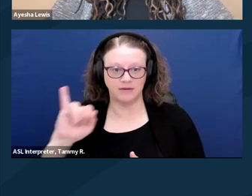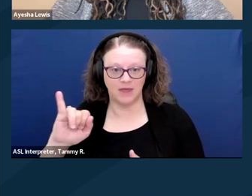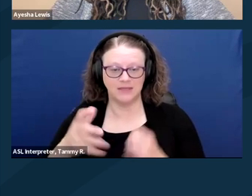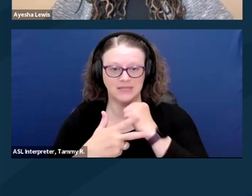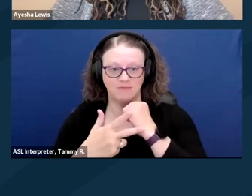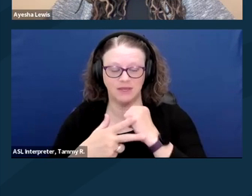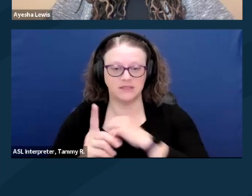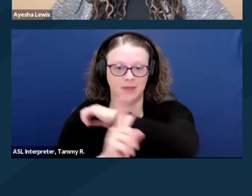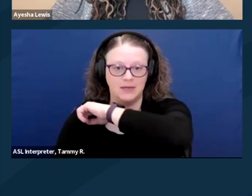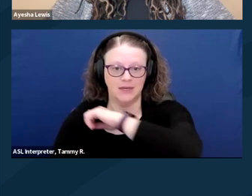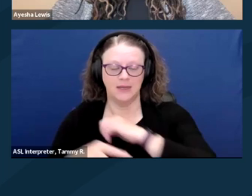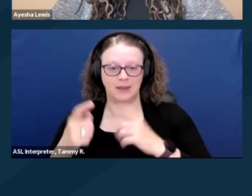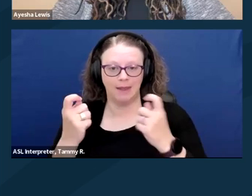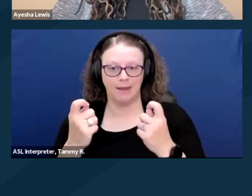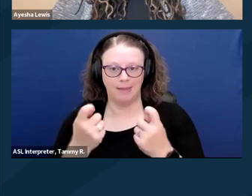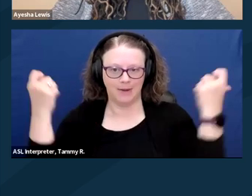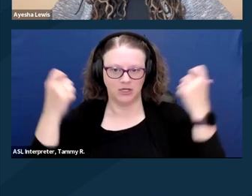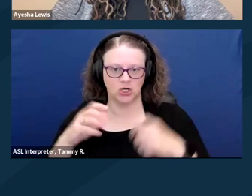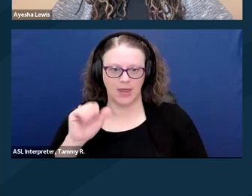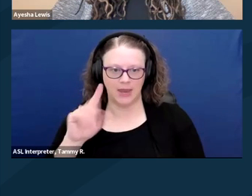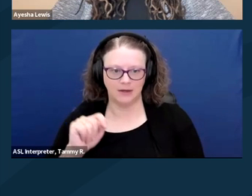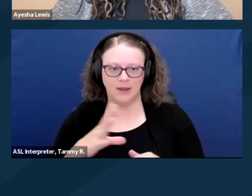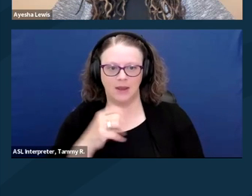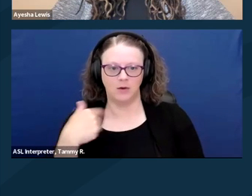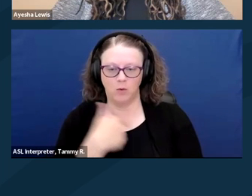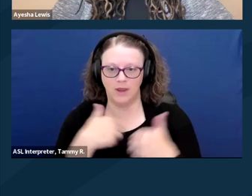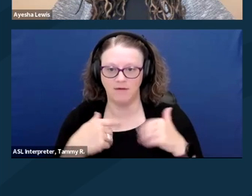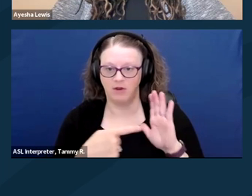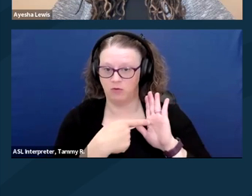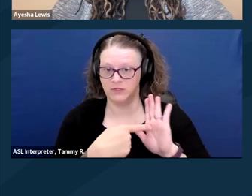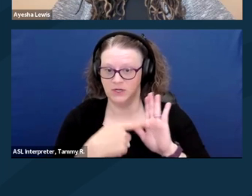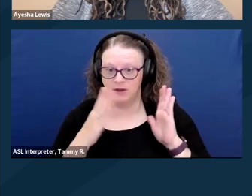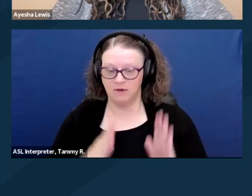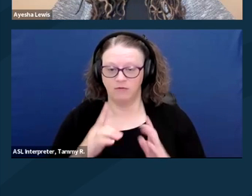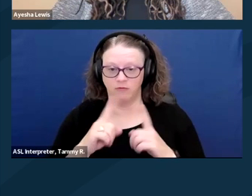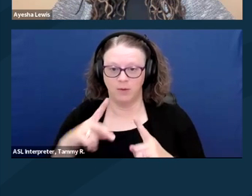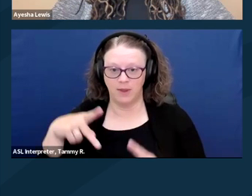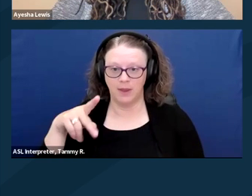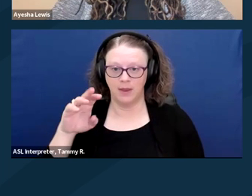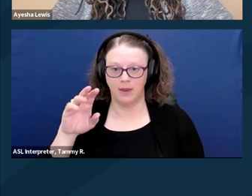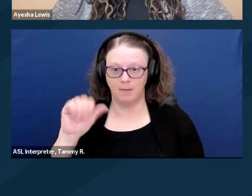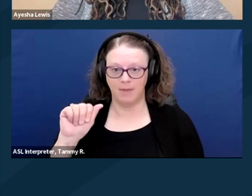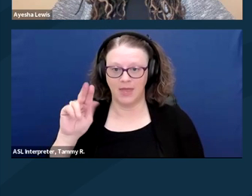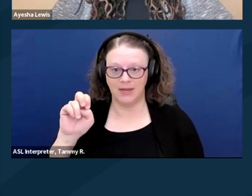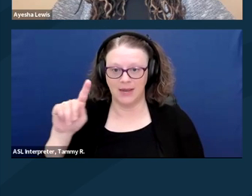and we have a representative from Congress in the Panetta's office to discuss the Marriage Equality for Disabled Adults Act.